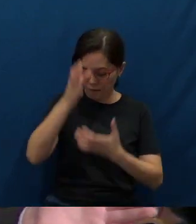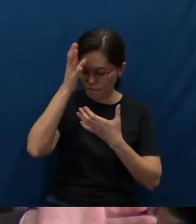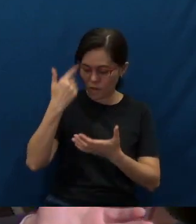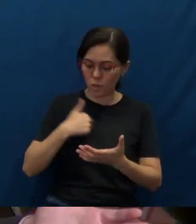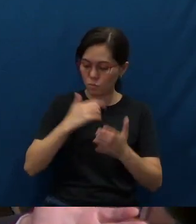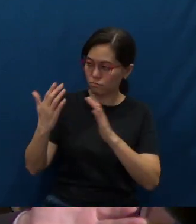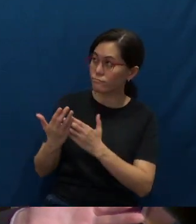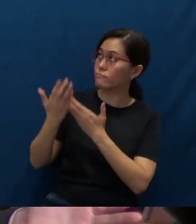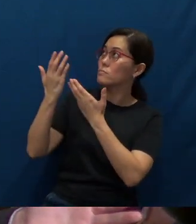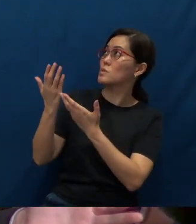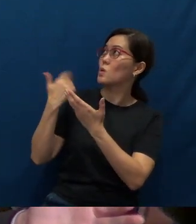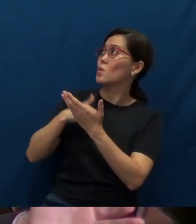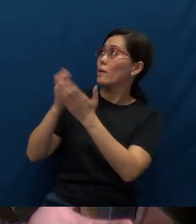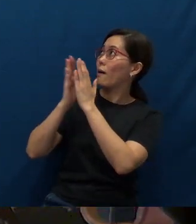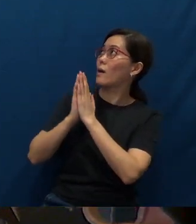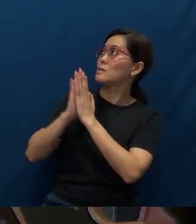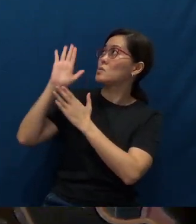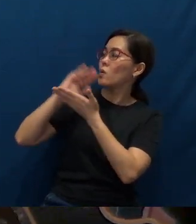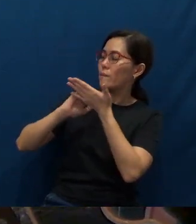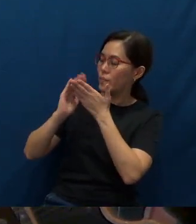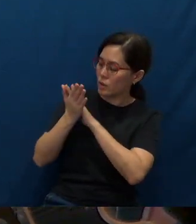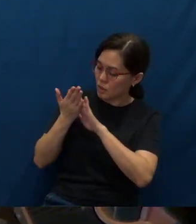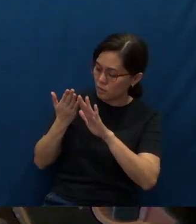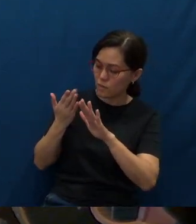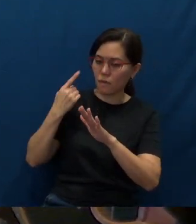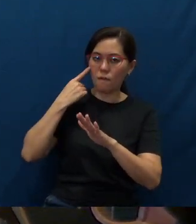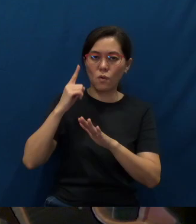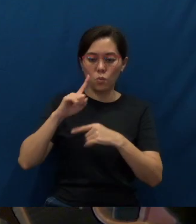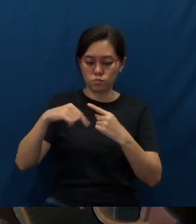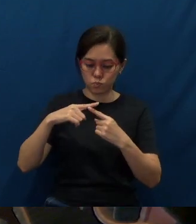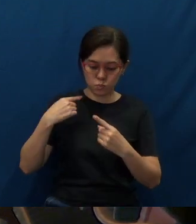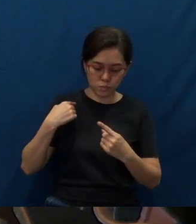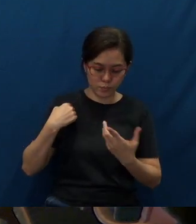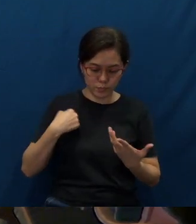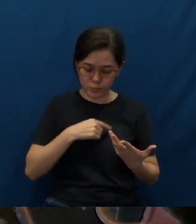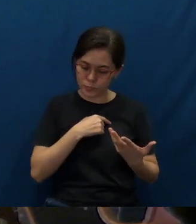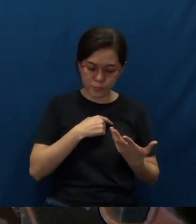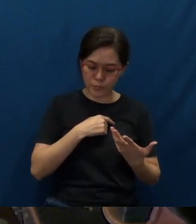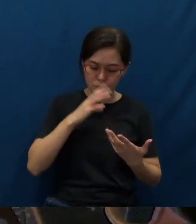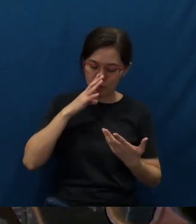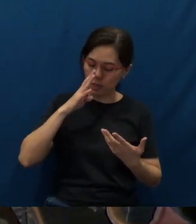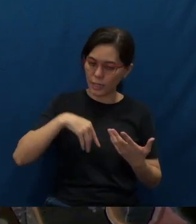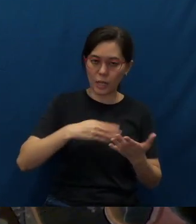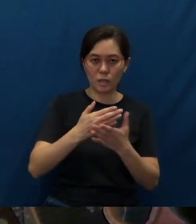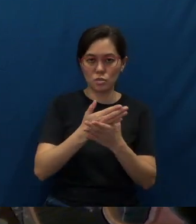We ask, Lord, for your forgiveness, for the times that we have neglected sharing about you